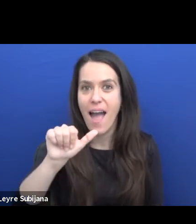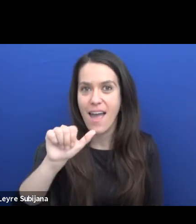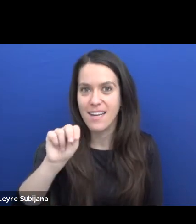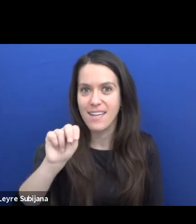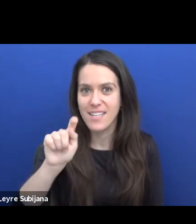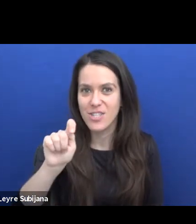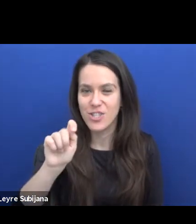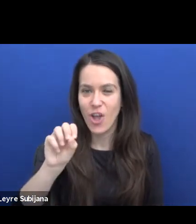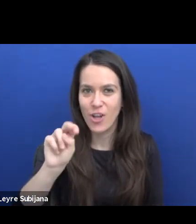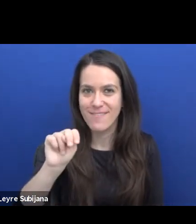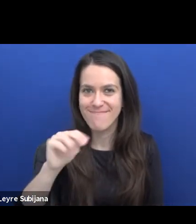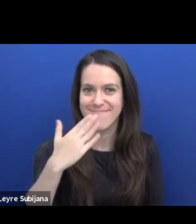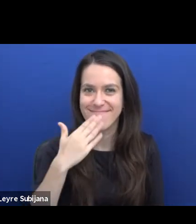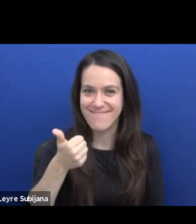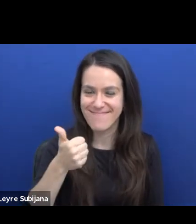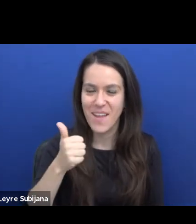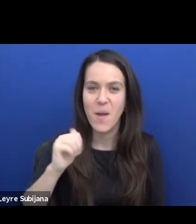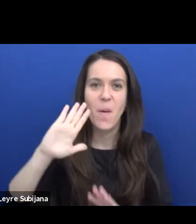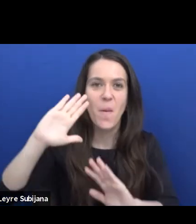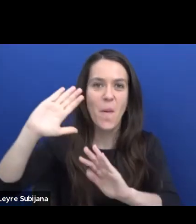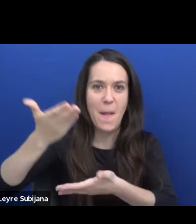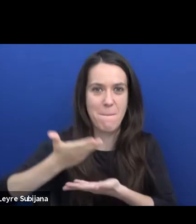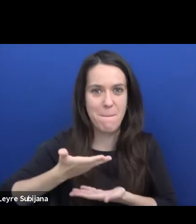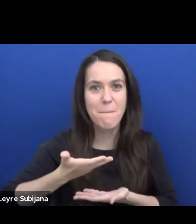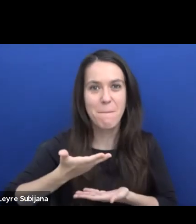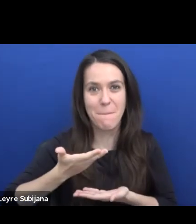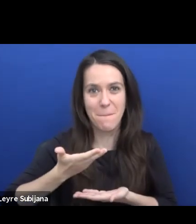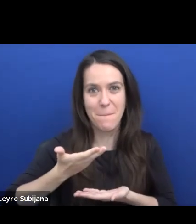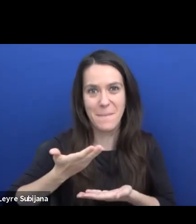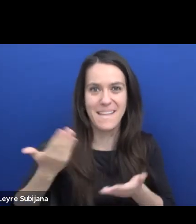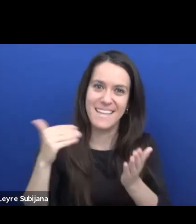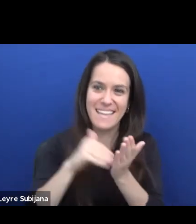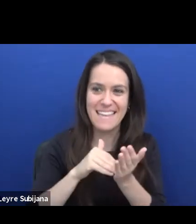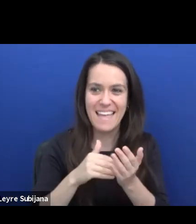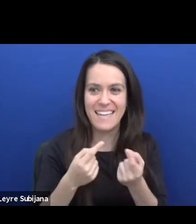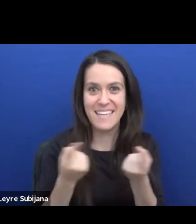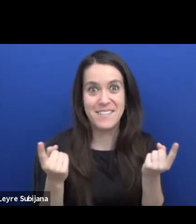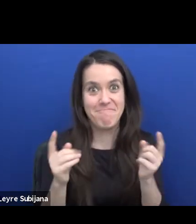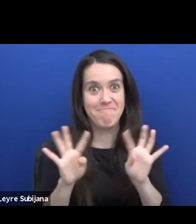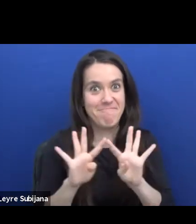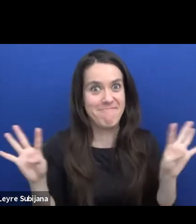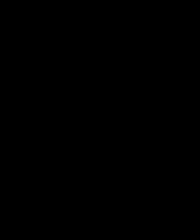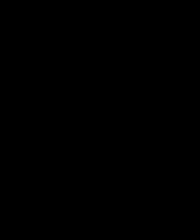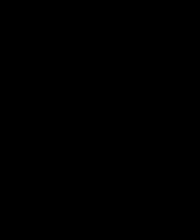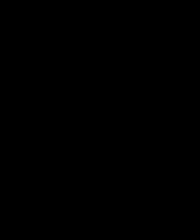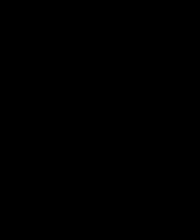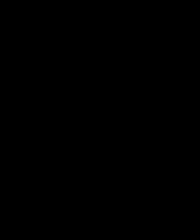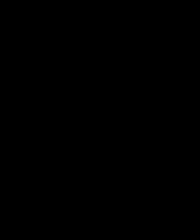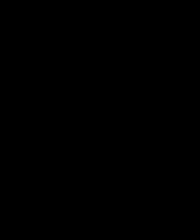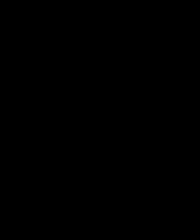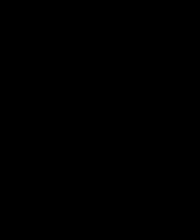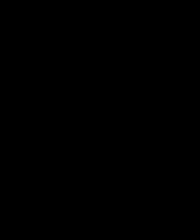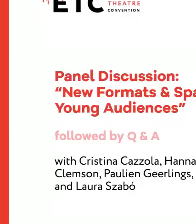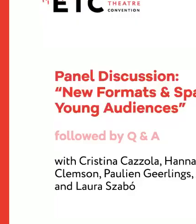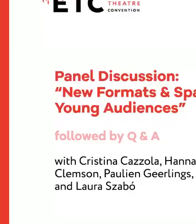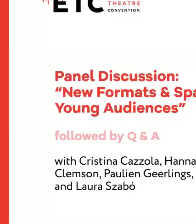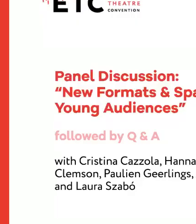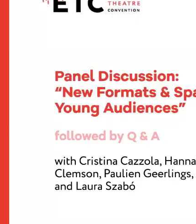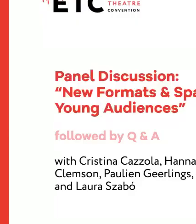And yeah, welcome back to the discussion and welcome also to Cristina Cazzola, Laura Szabo